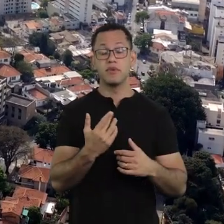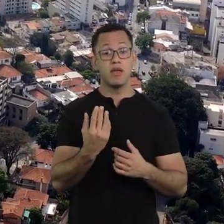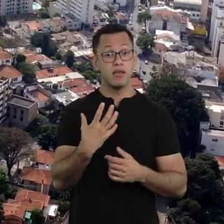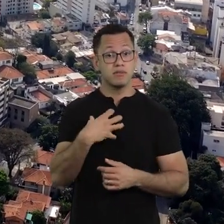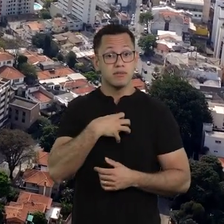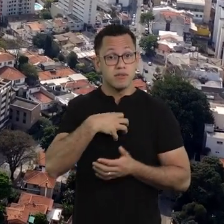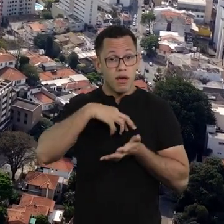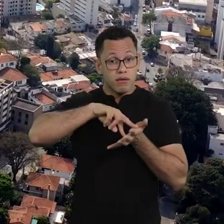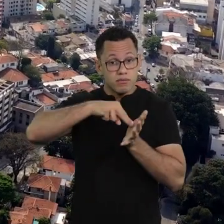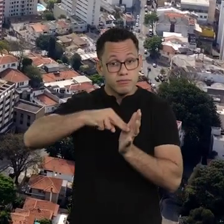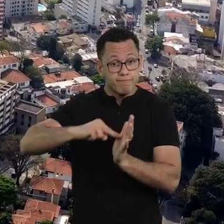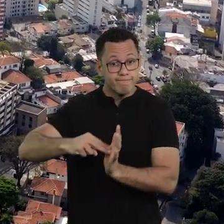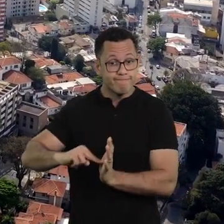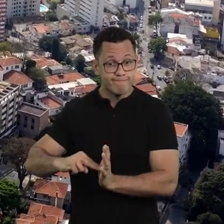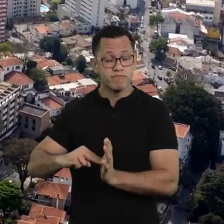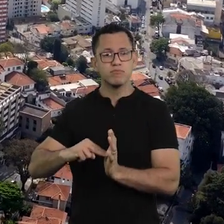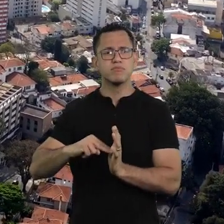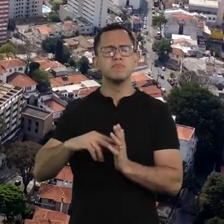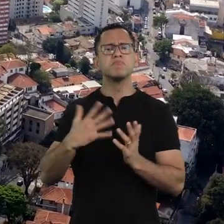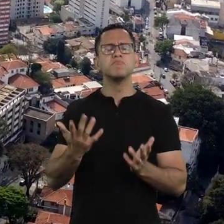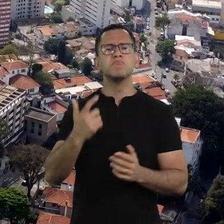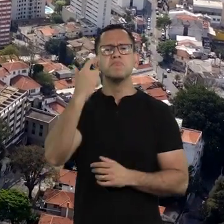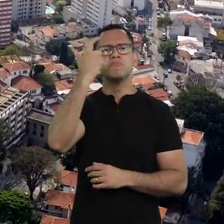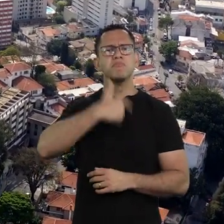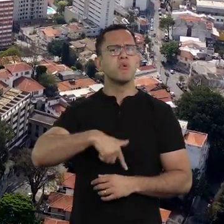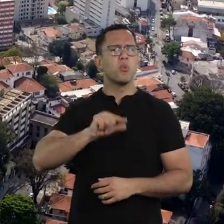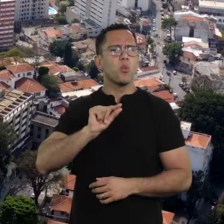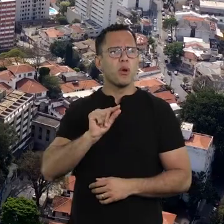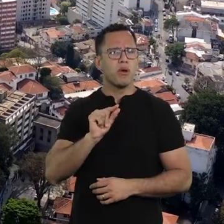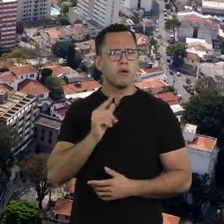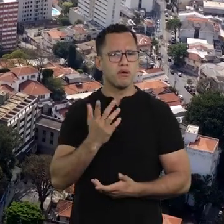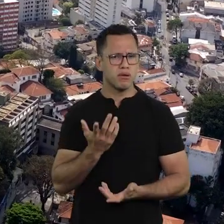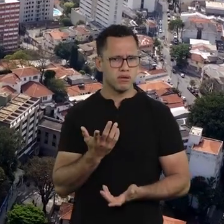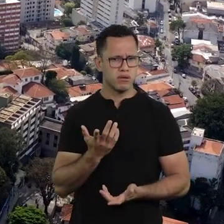create meaning. So, what are we?